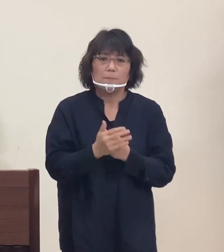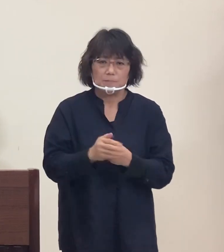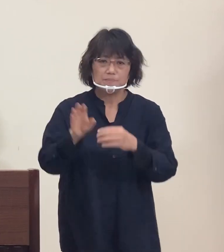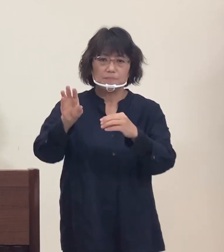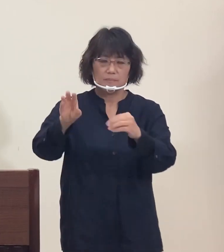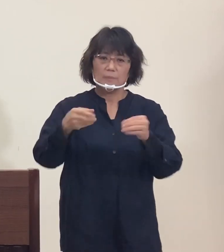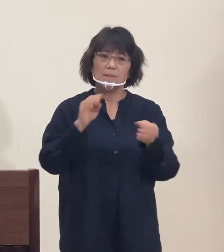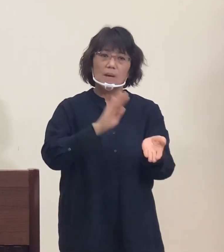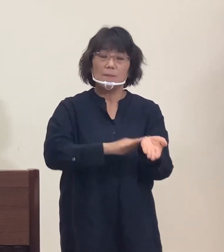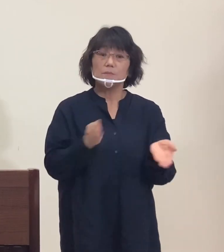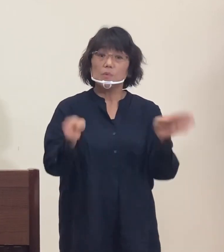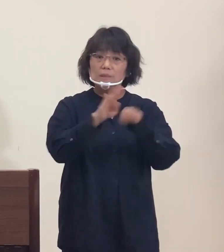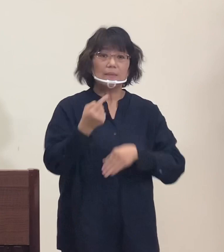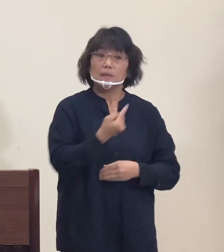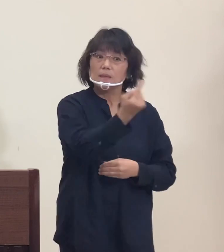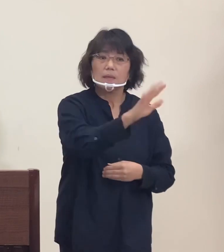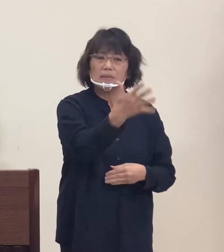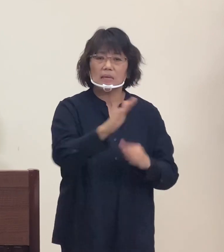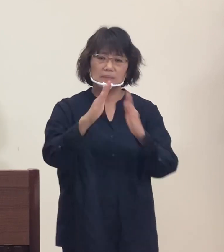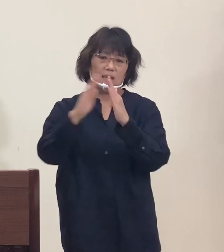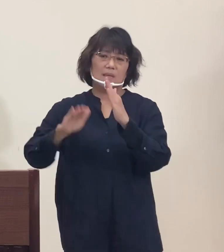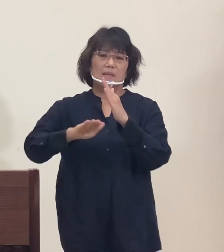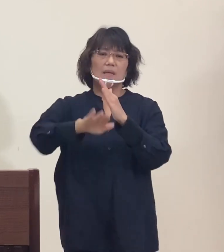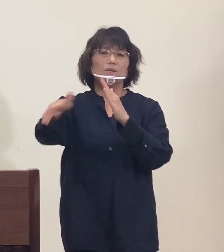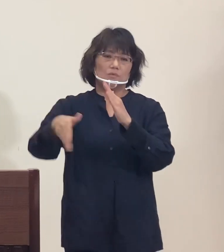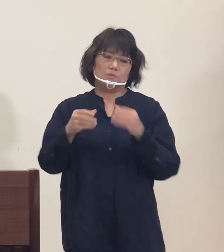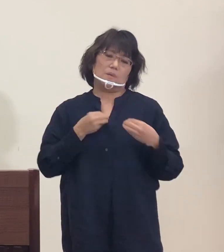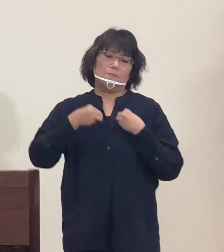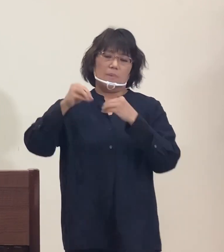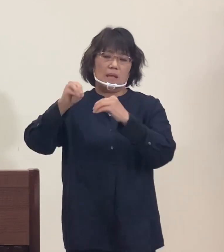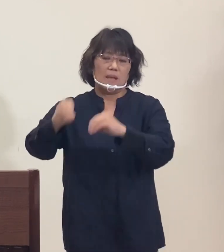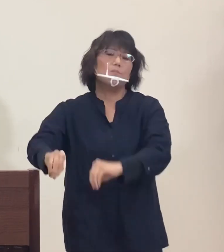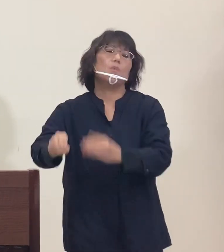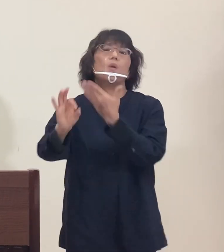resulting in infections within the family.